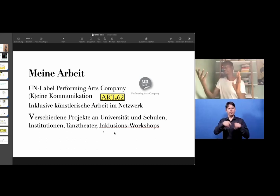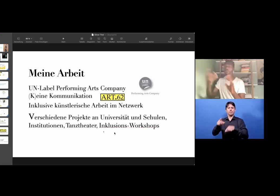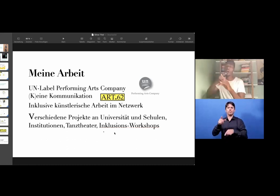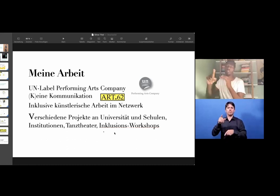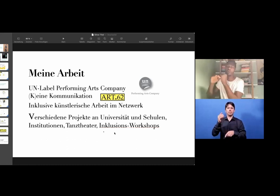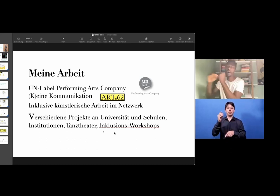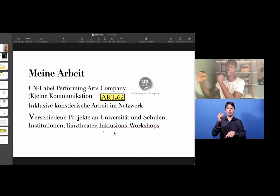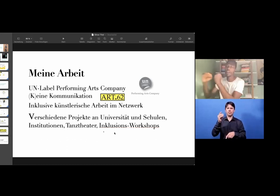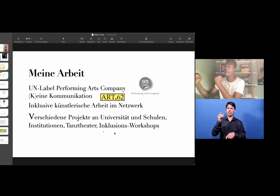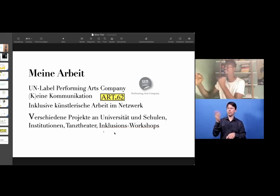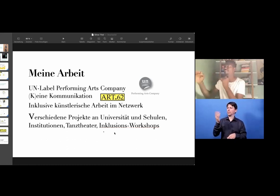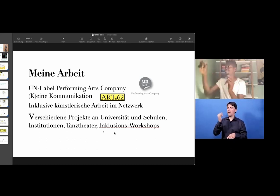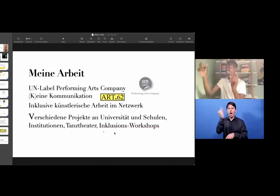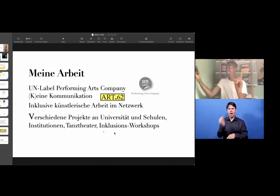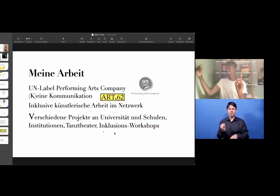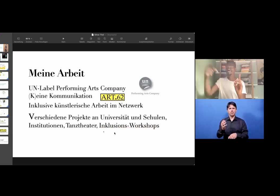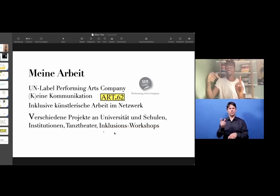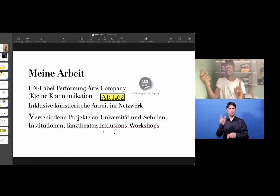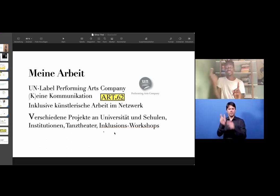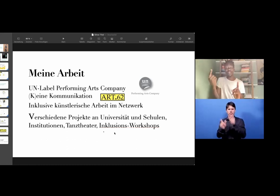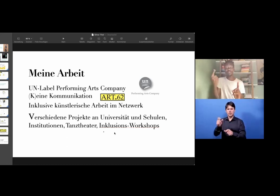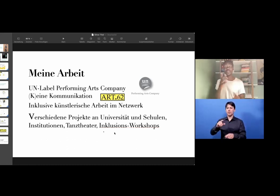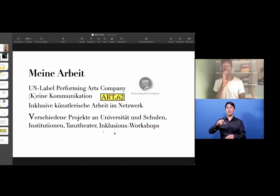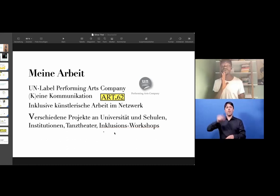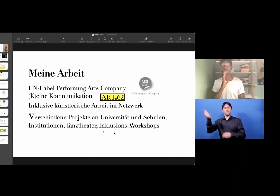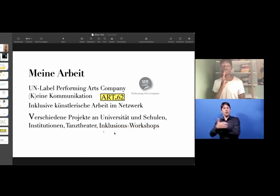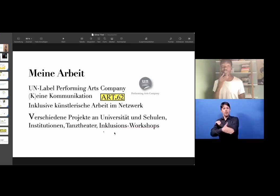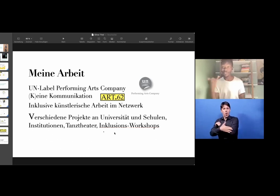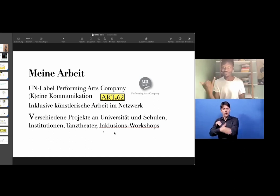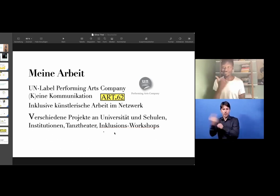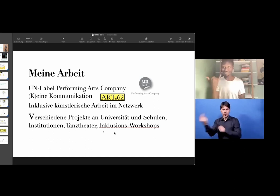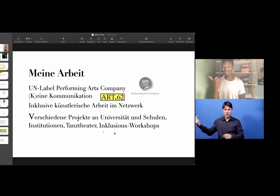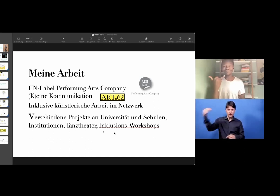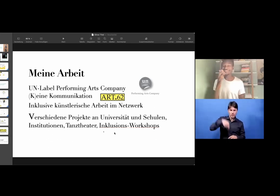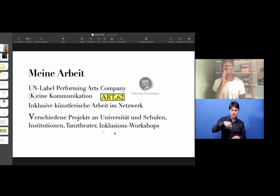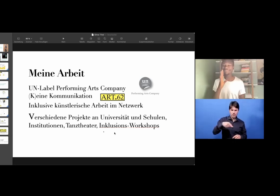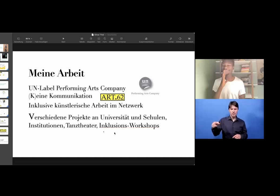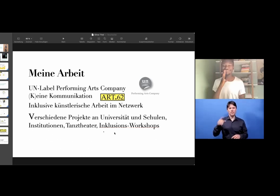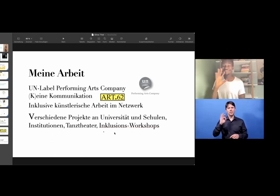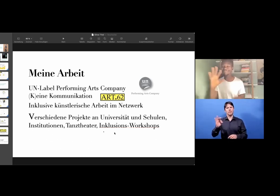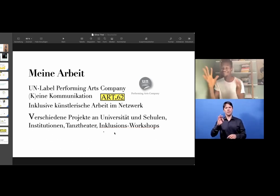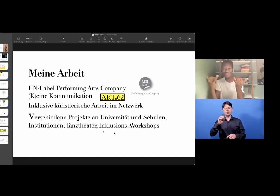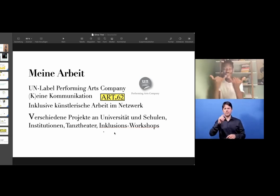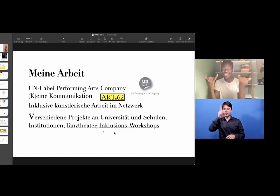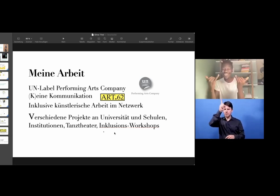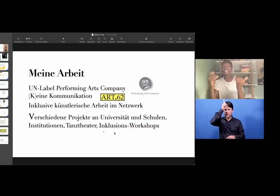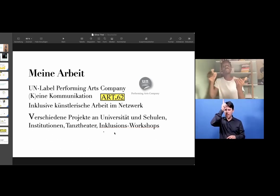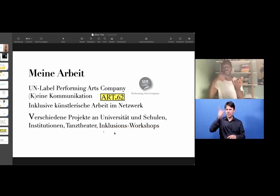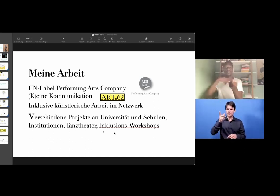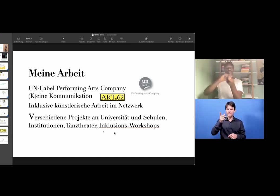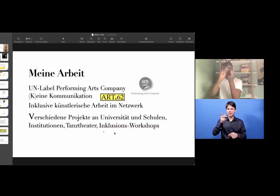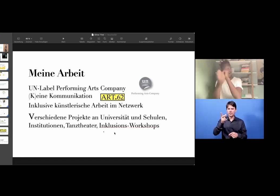Also, if you have people coming from other countries and they can't speak German, actually, in our rooms